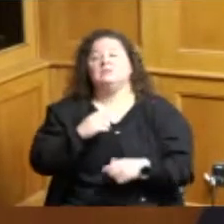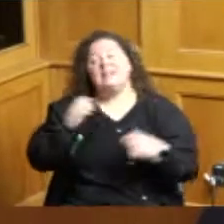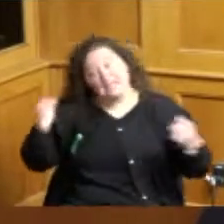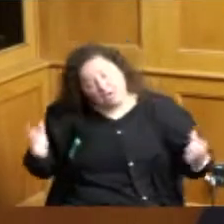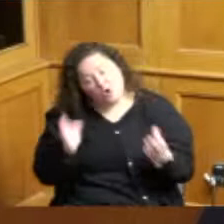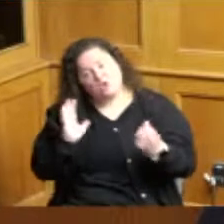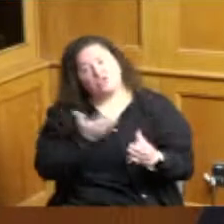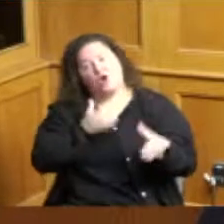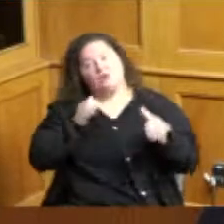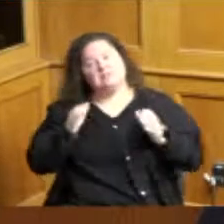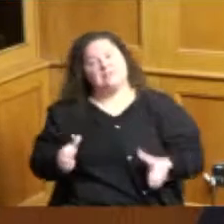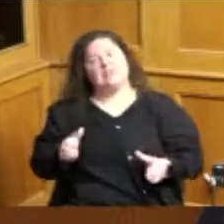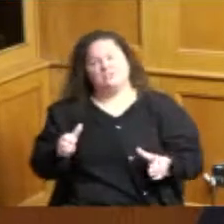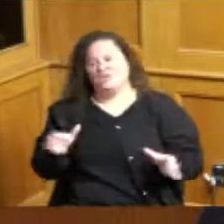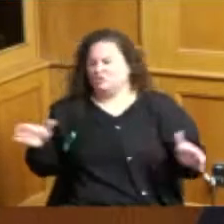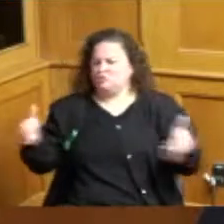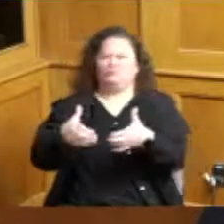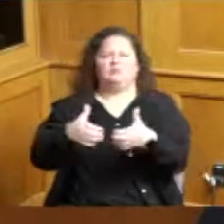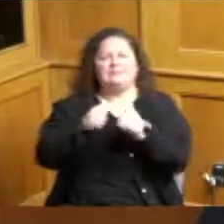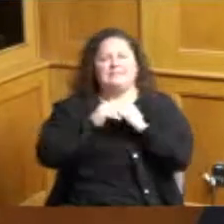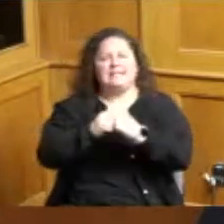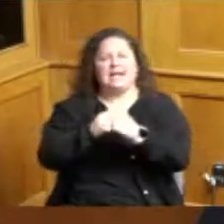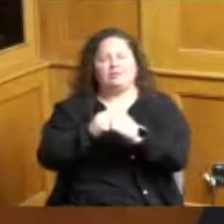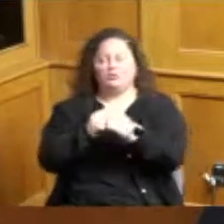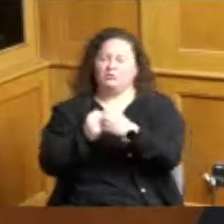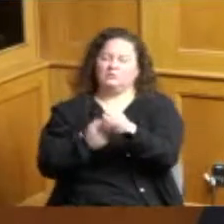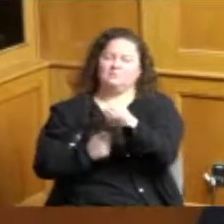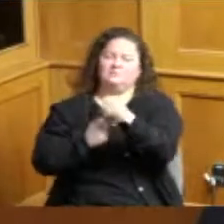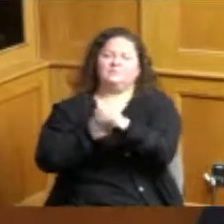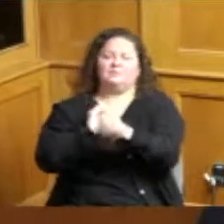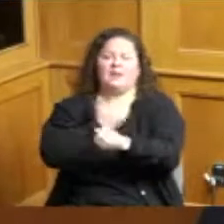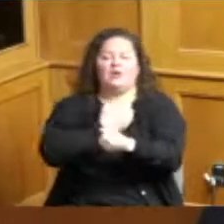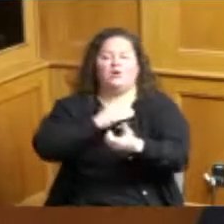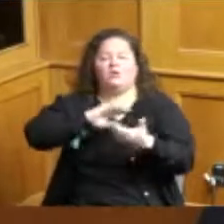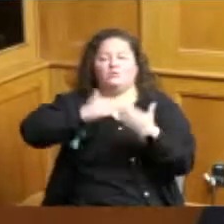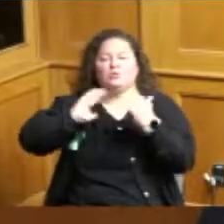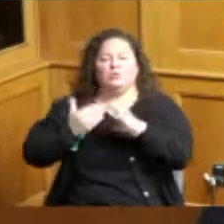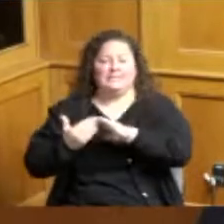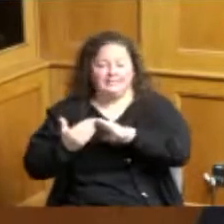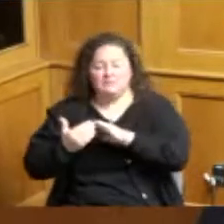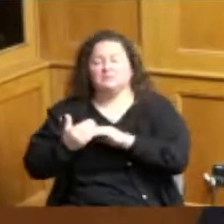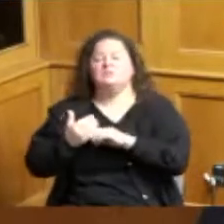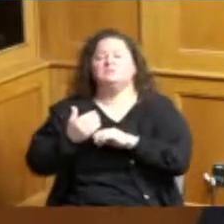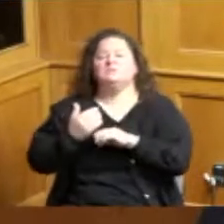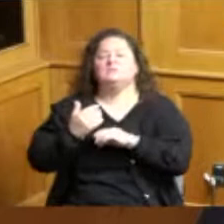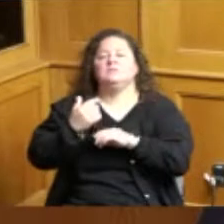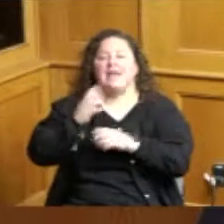to join with their communities in participation in Building Safety Month activities via further